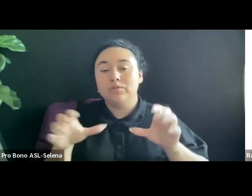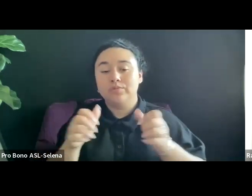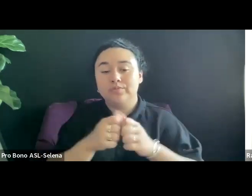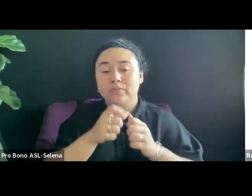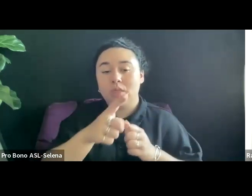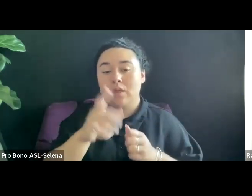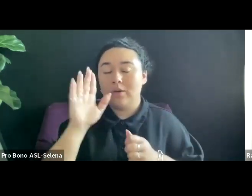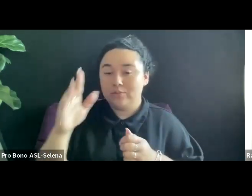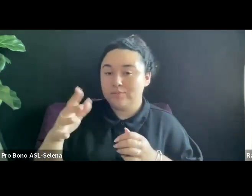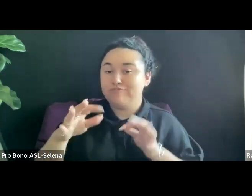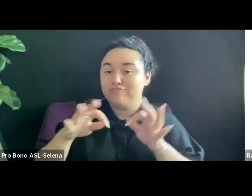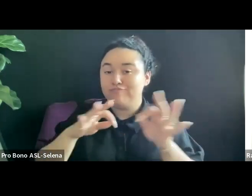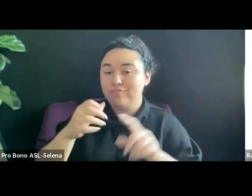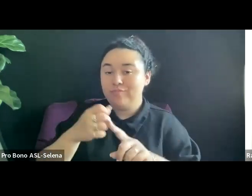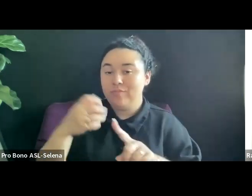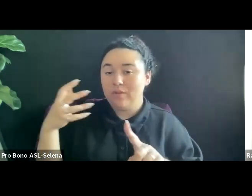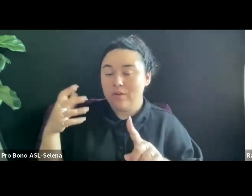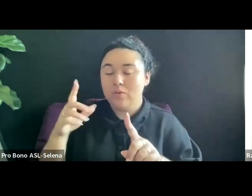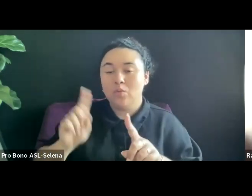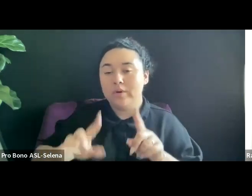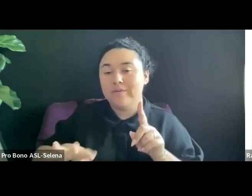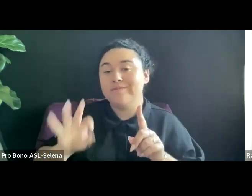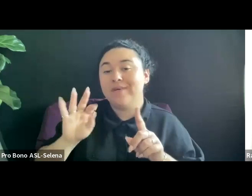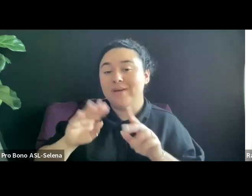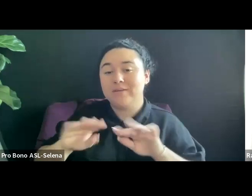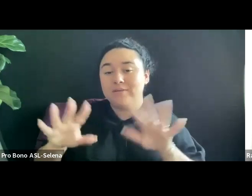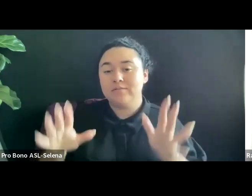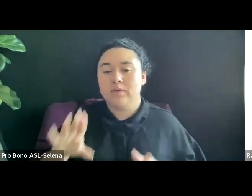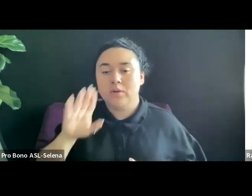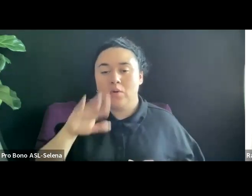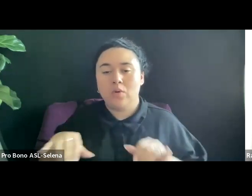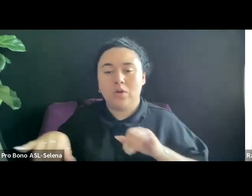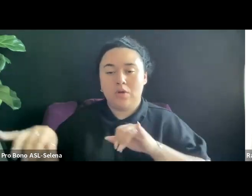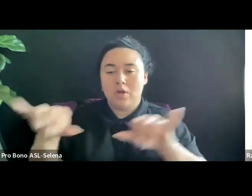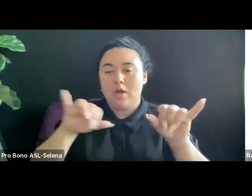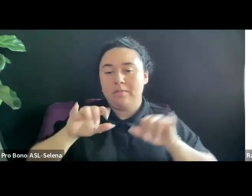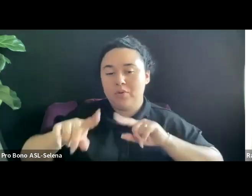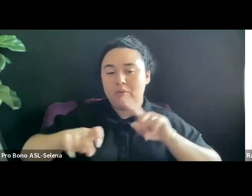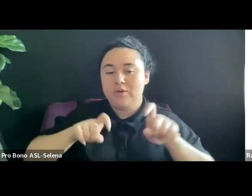THEM. I KNOW THIS WAS A COMMON QUESTION IN THE REGISTRATION QUESTIONS.